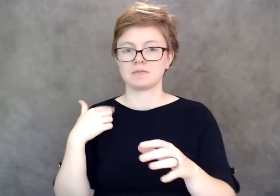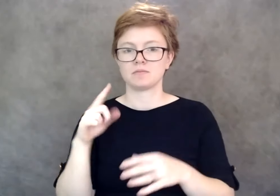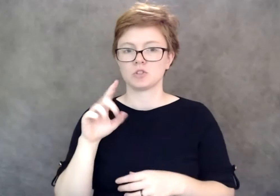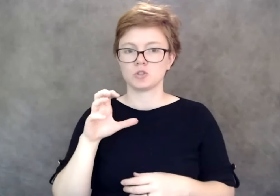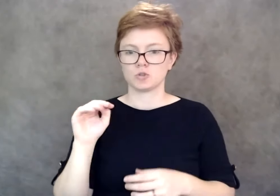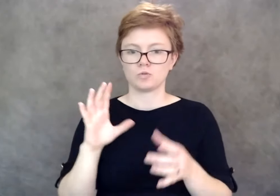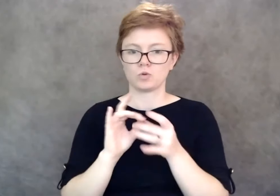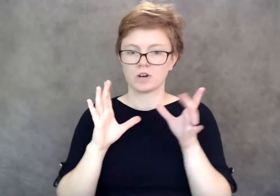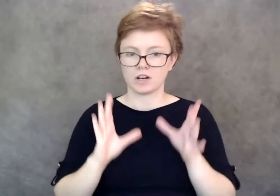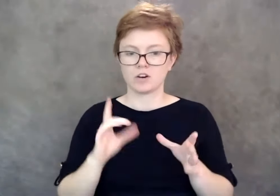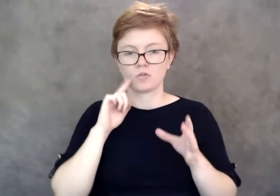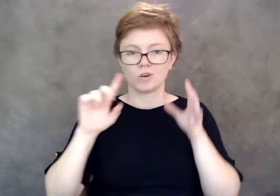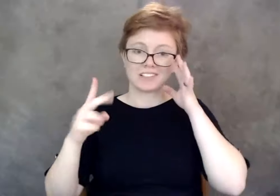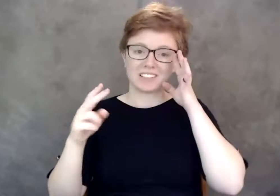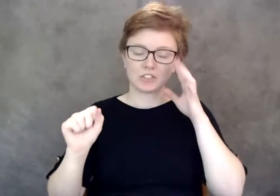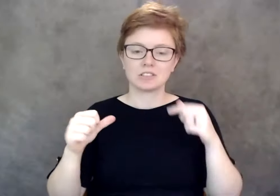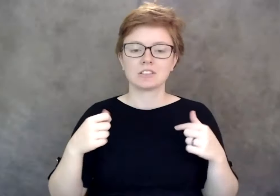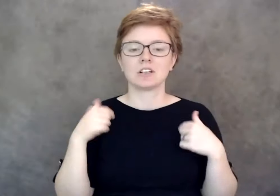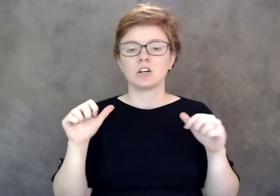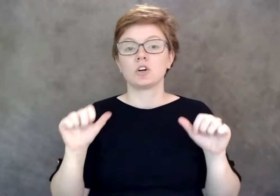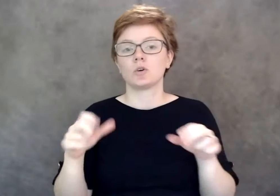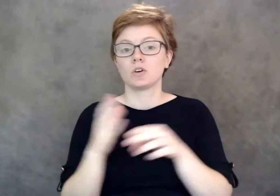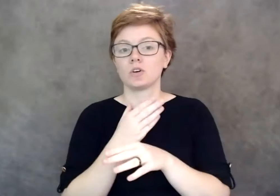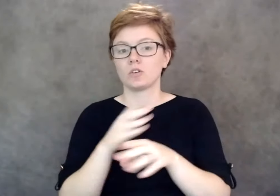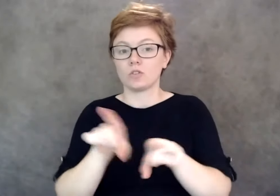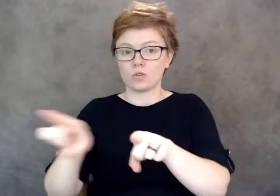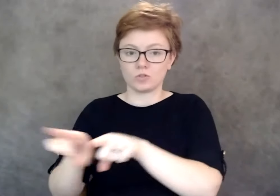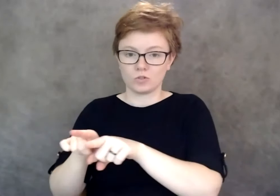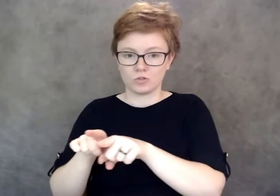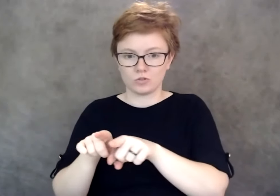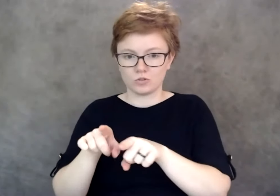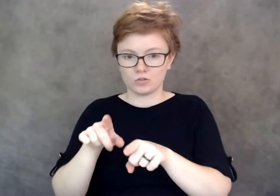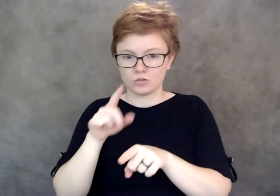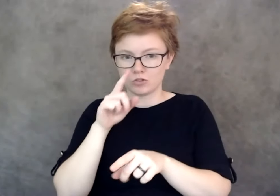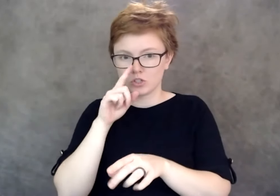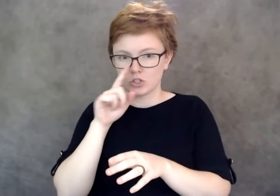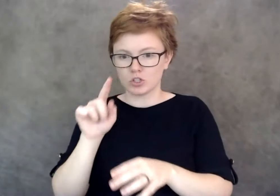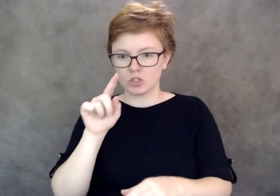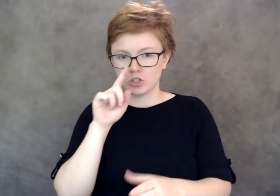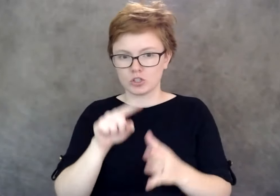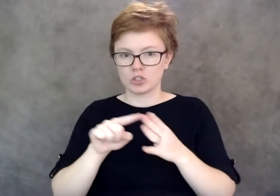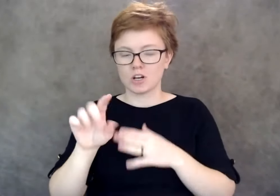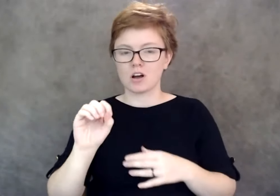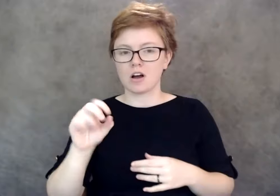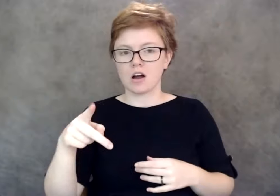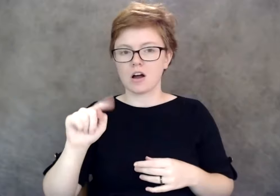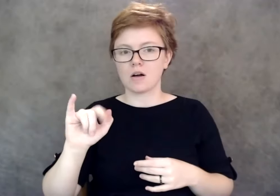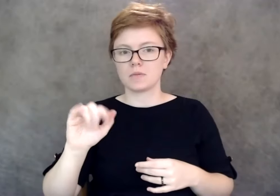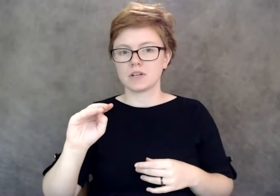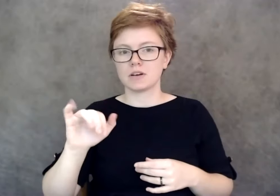You can also check the, **** for video clicked and that will help with the video quality,